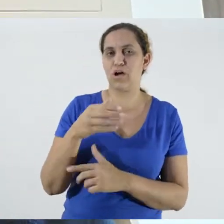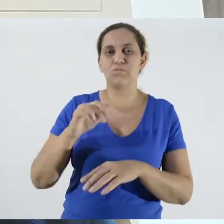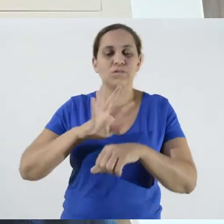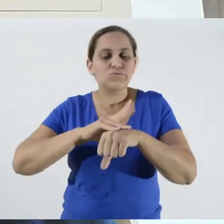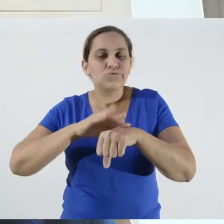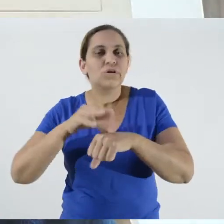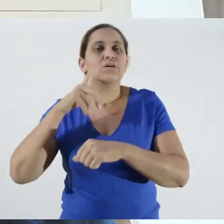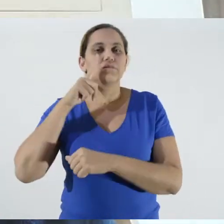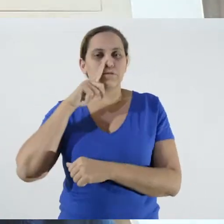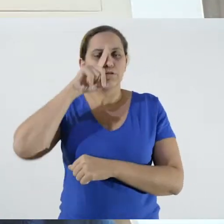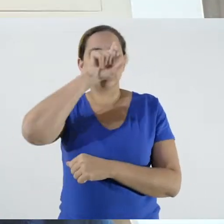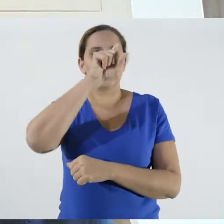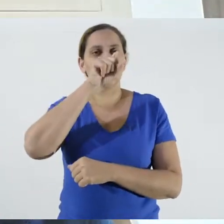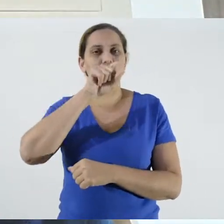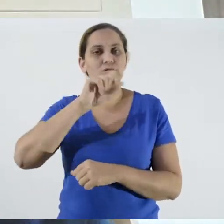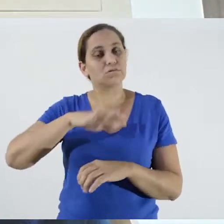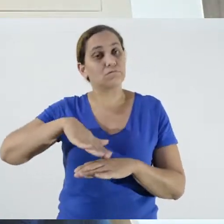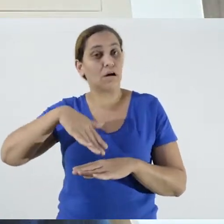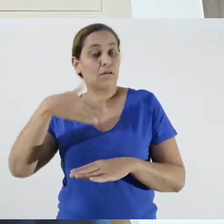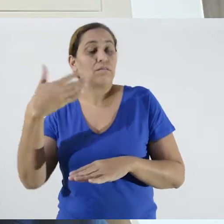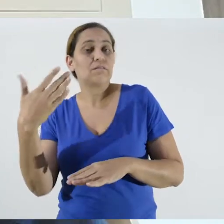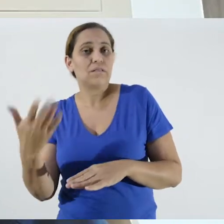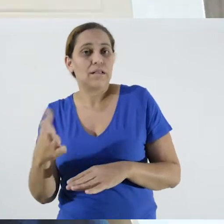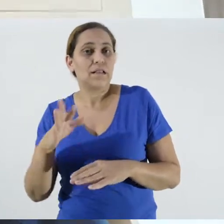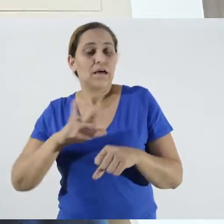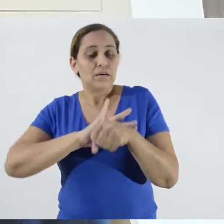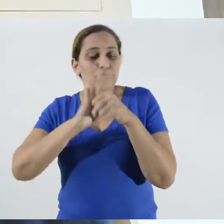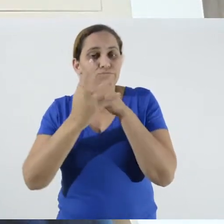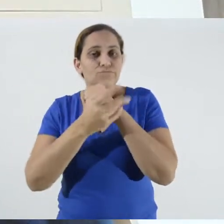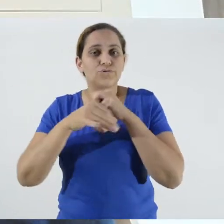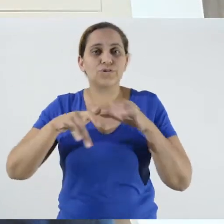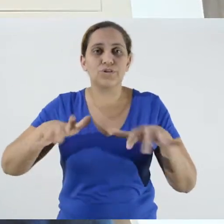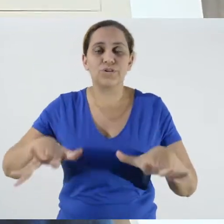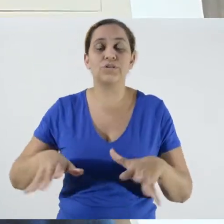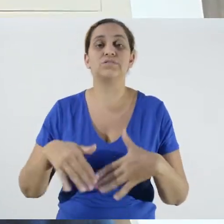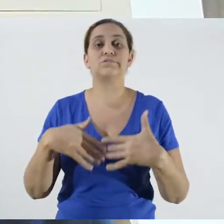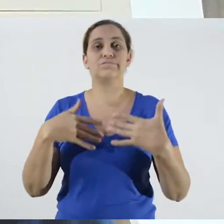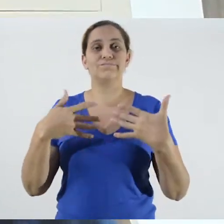on the Covid issue, being something very serious in rural areas